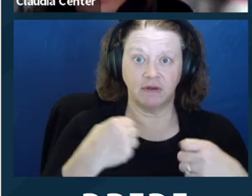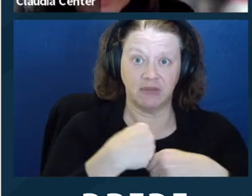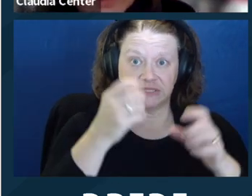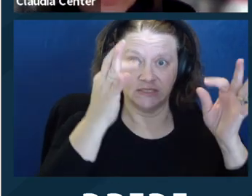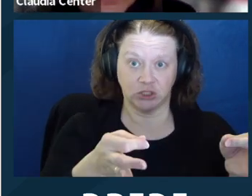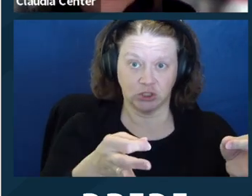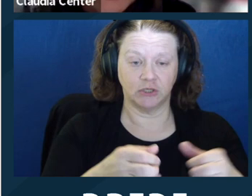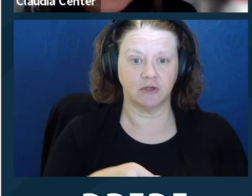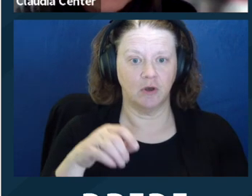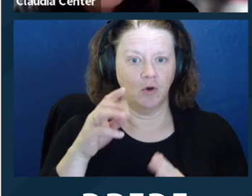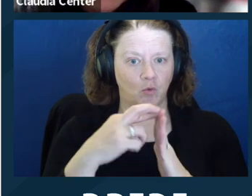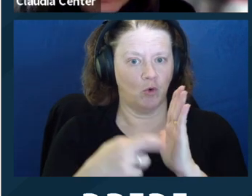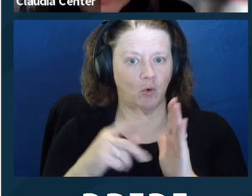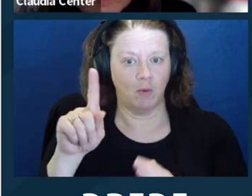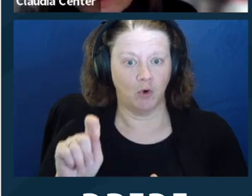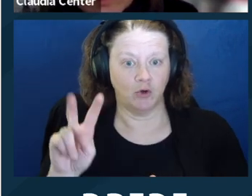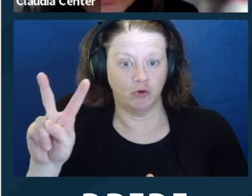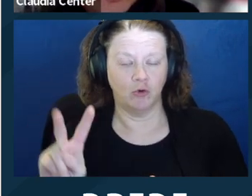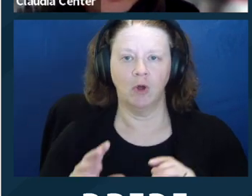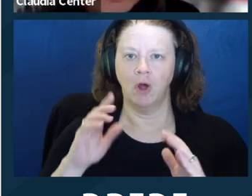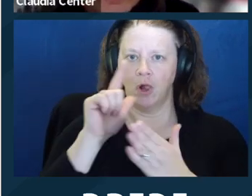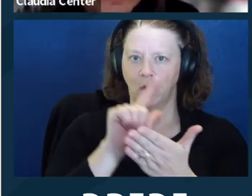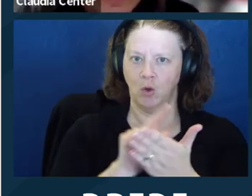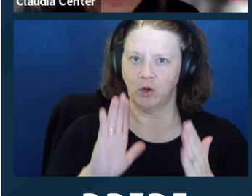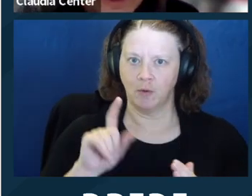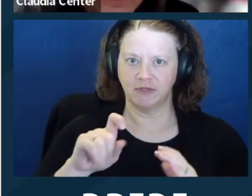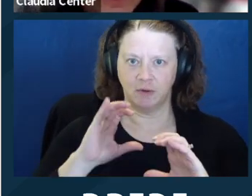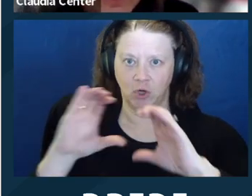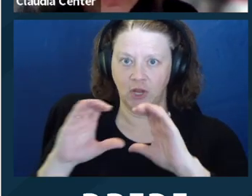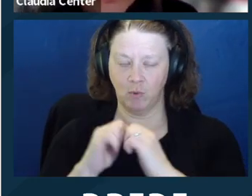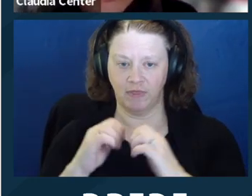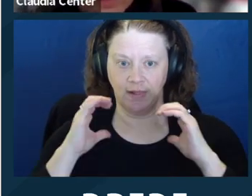the effective communication. You must keep your communications confidential,